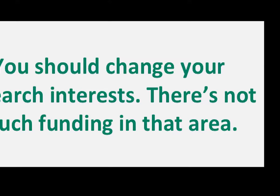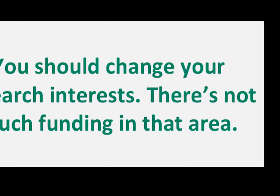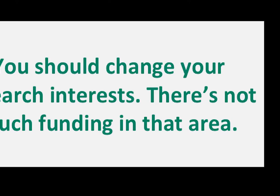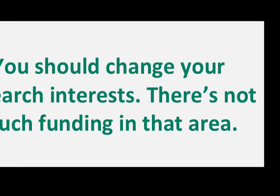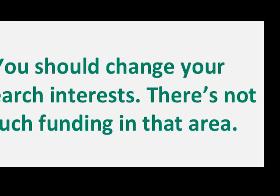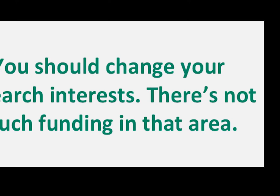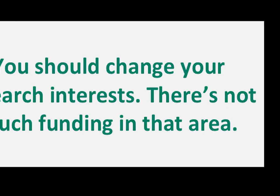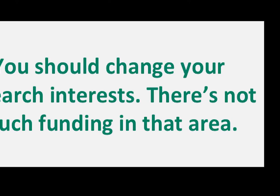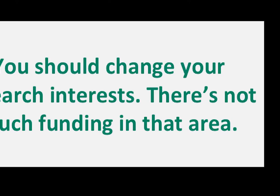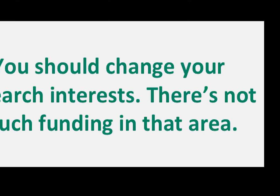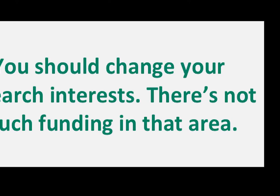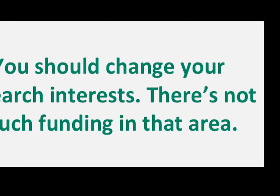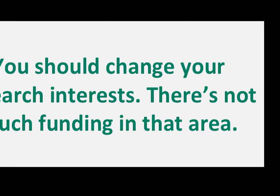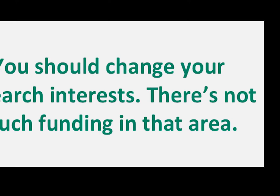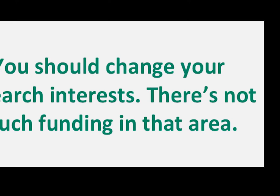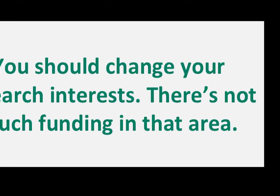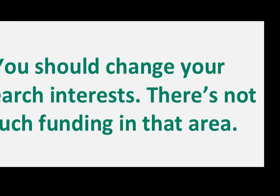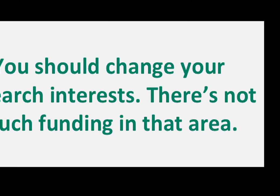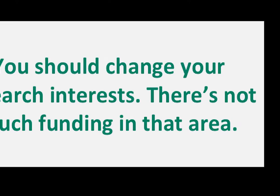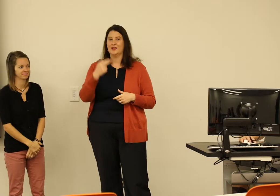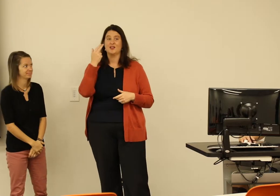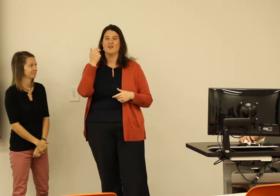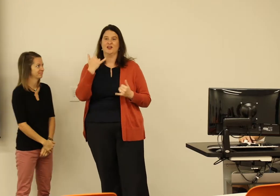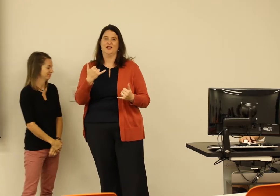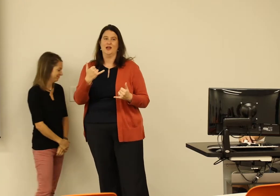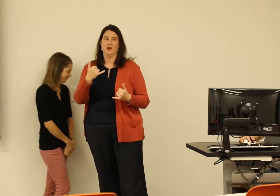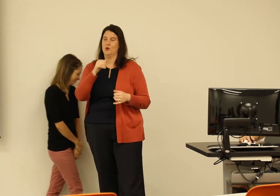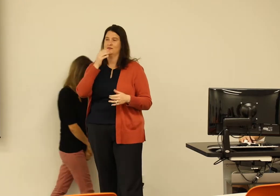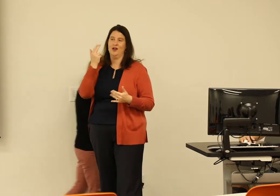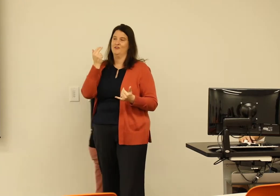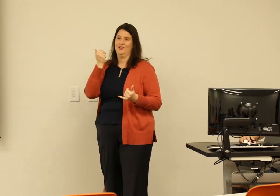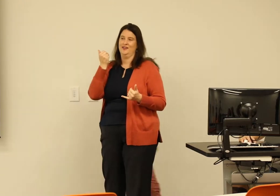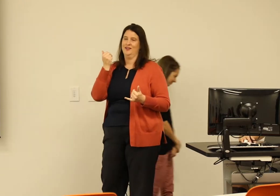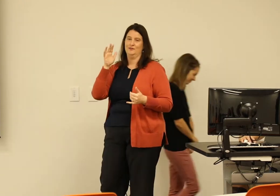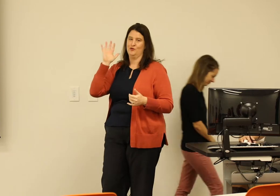"your research interests. There's not much funding "in that area." It's really funny now,